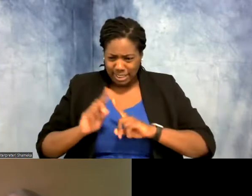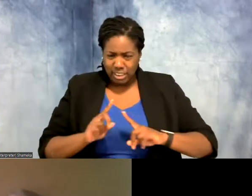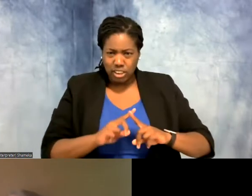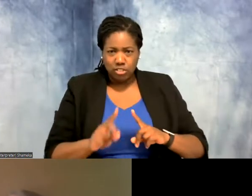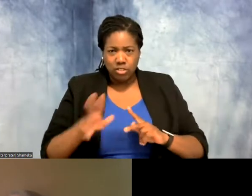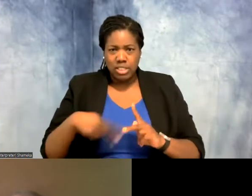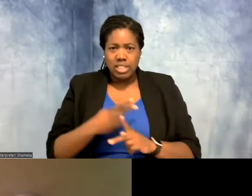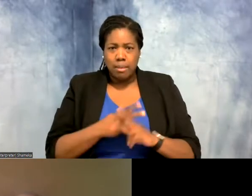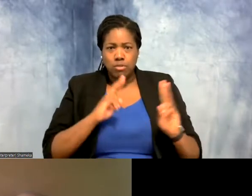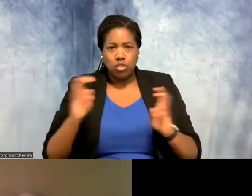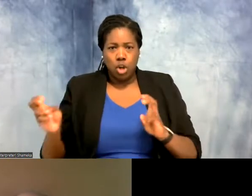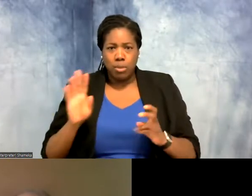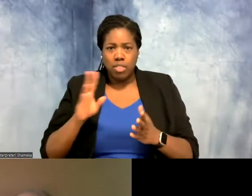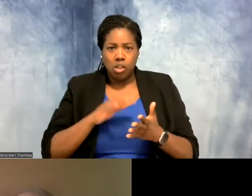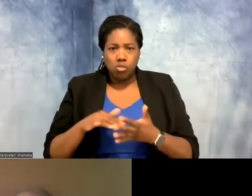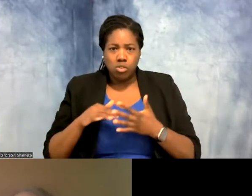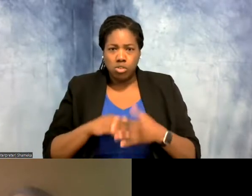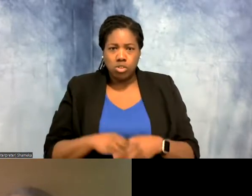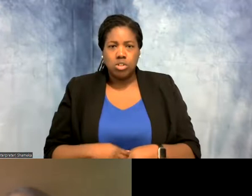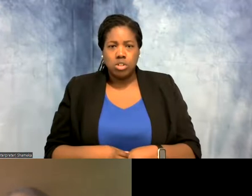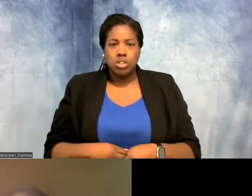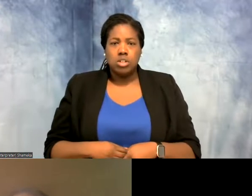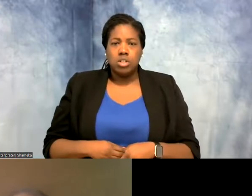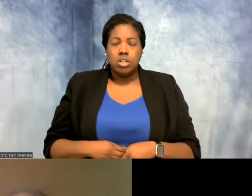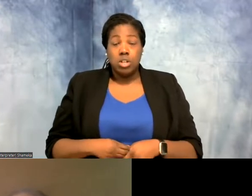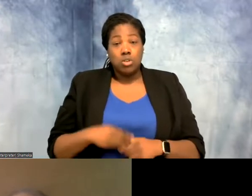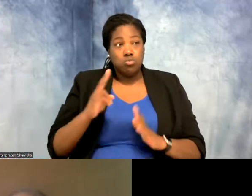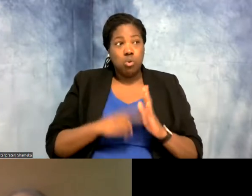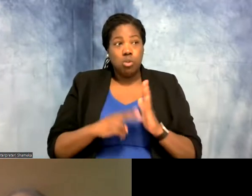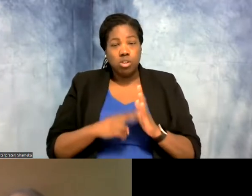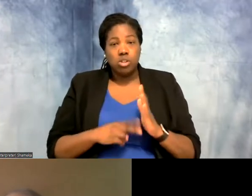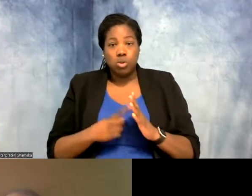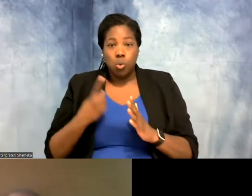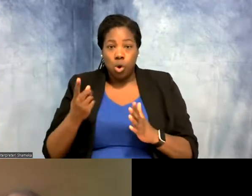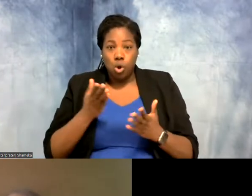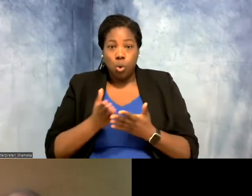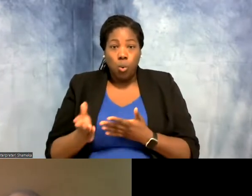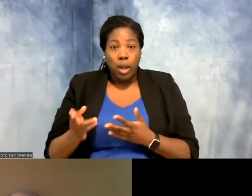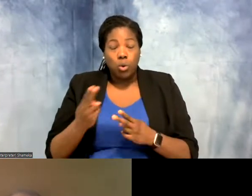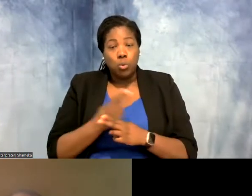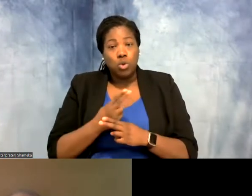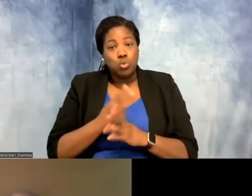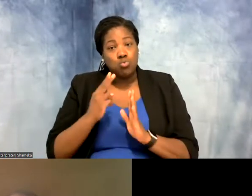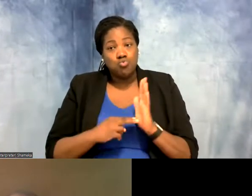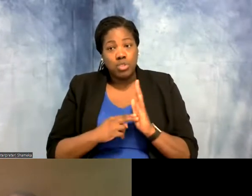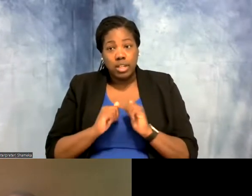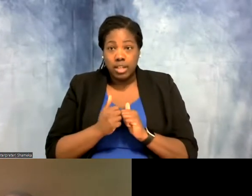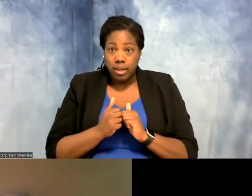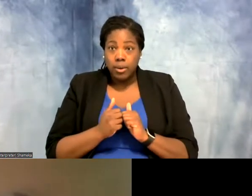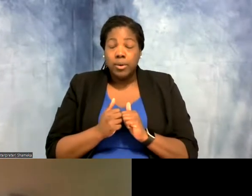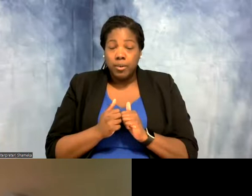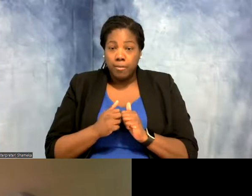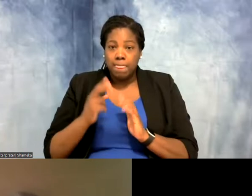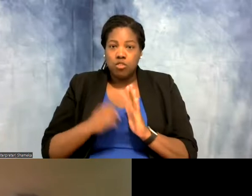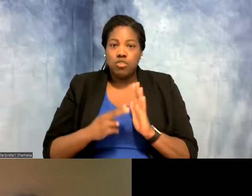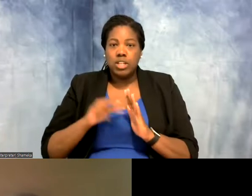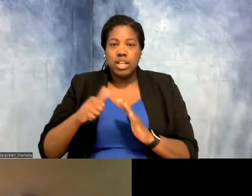topics into their research. And so reading, one main way we use reading is by reading other studies or